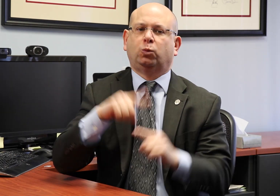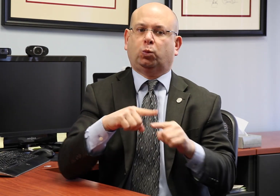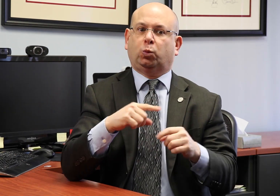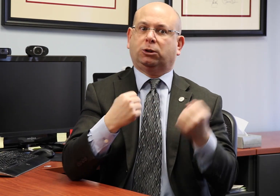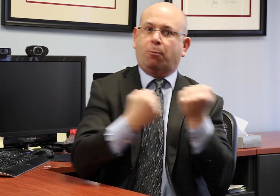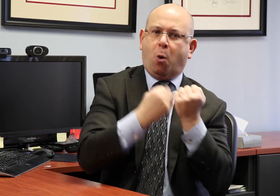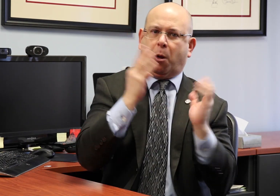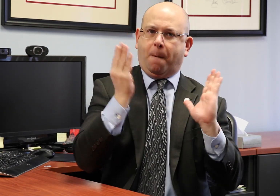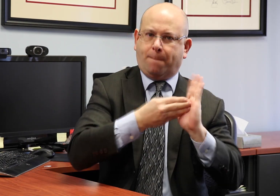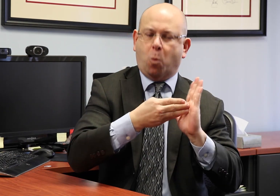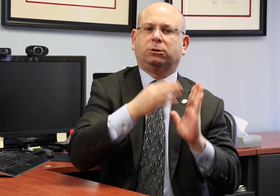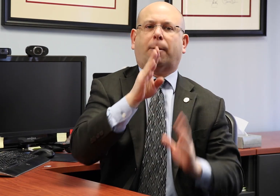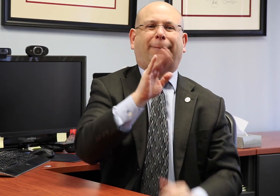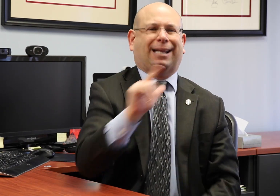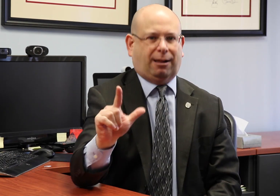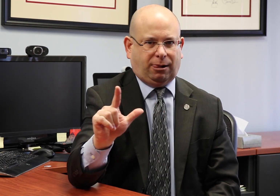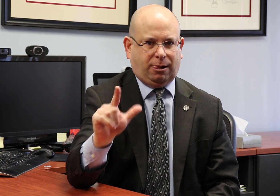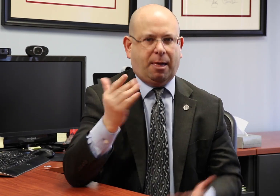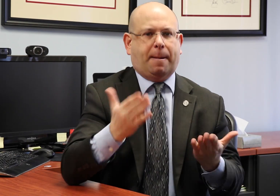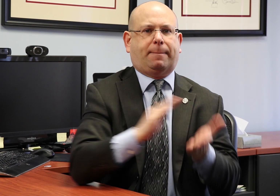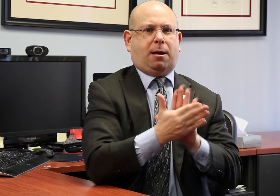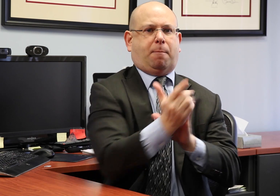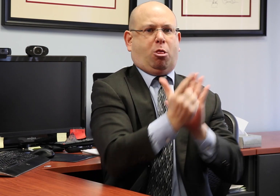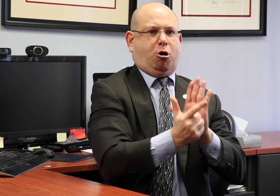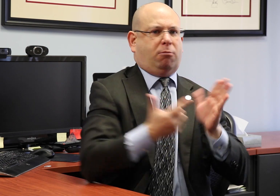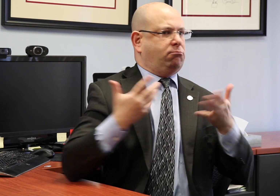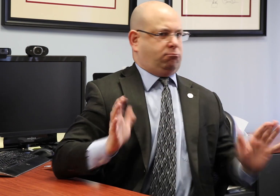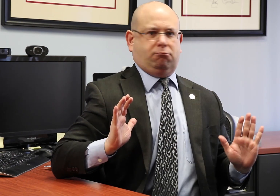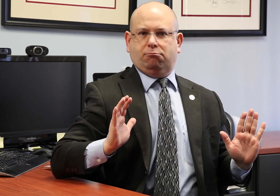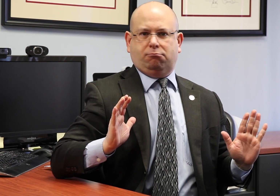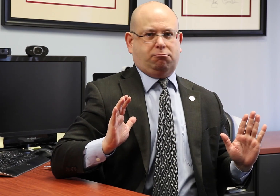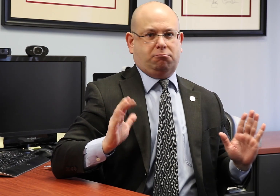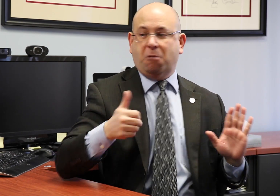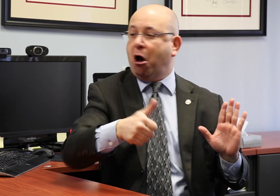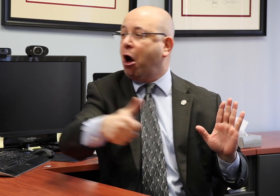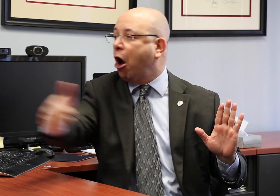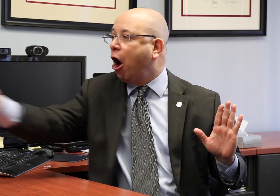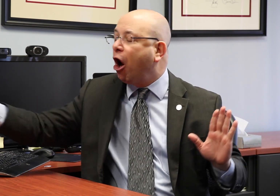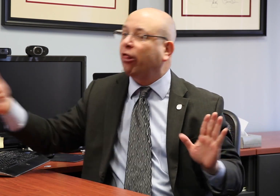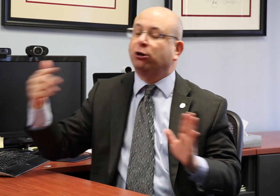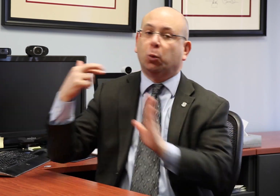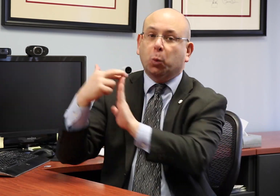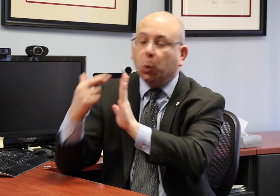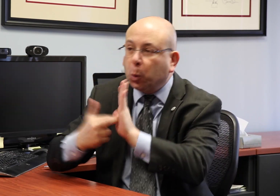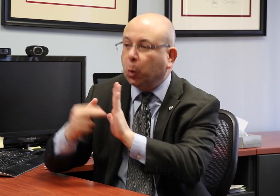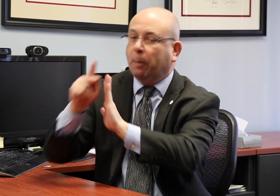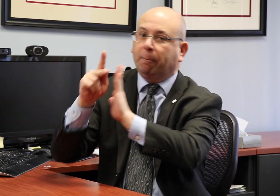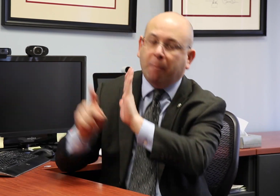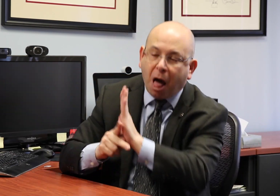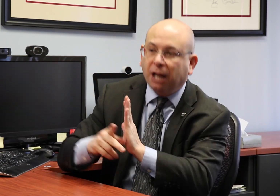to support or oppose a bill that may become law. Lobbying does not include being involved with the rule-making process and sharing concerns about